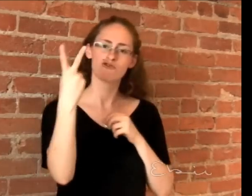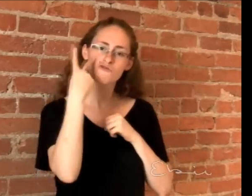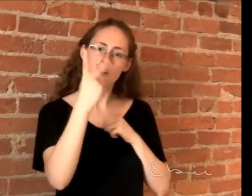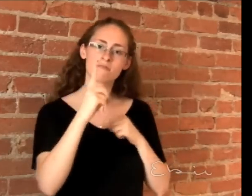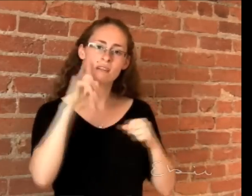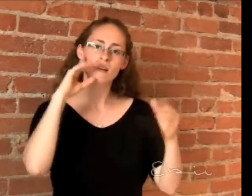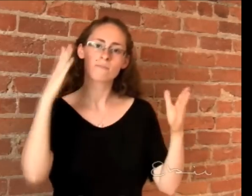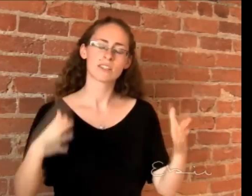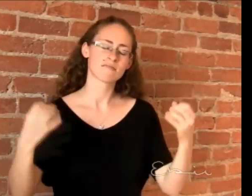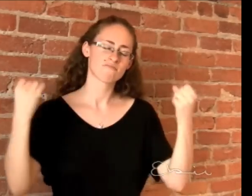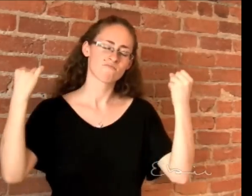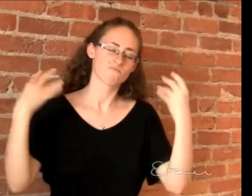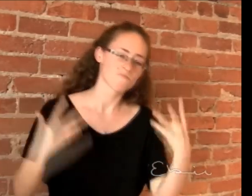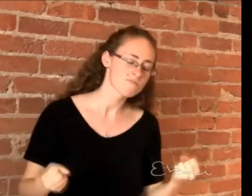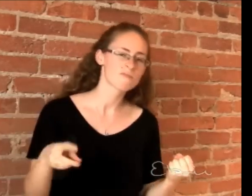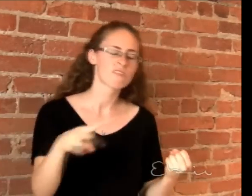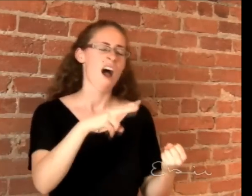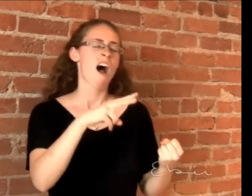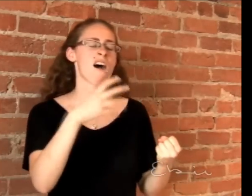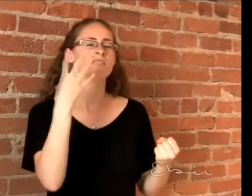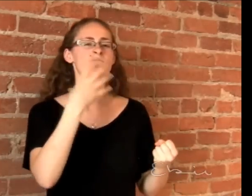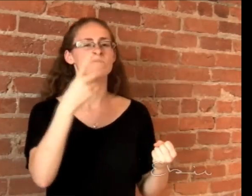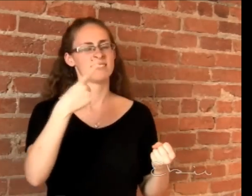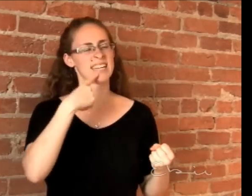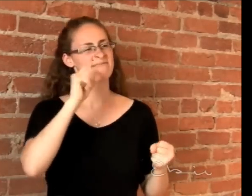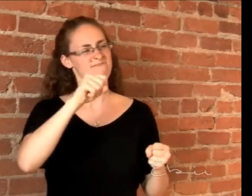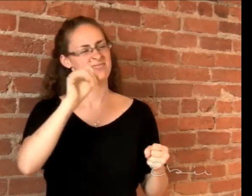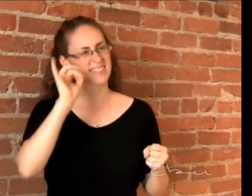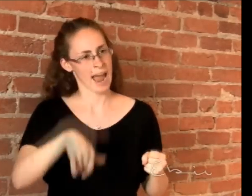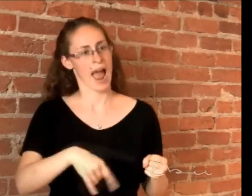a famous poet and a winner of Pulitzer Prize. Ginsberg was in awe when he saw how deaf poets